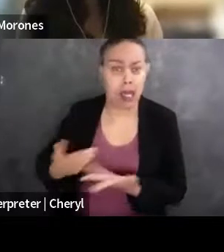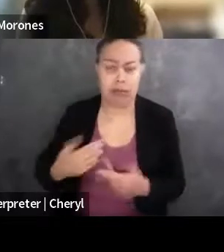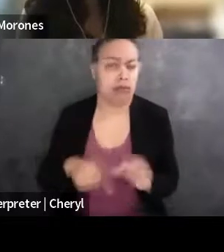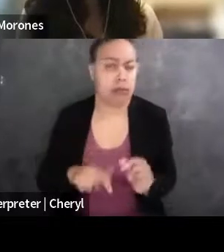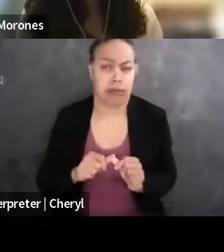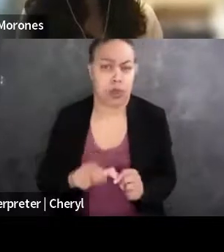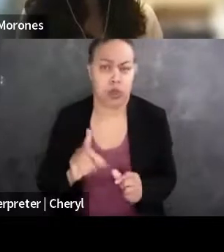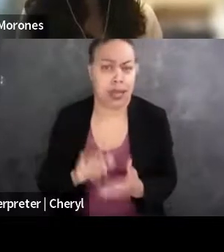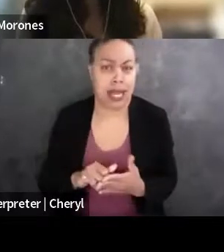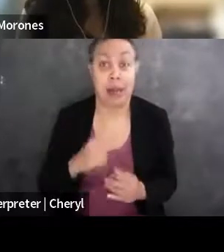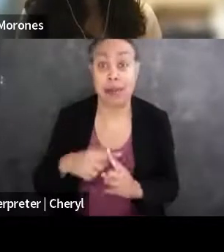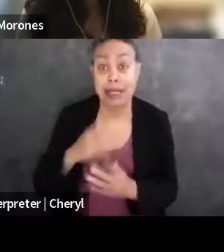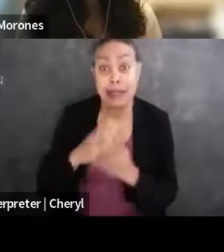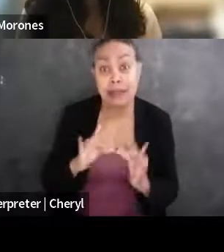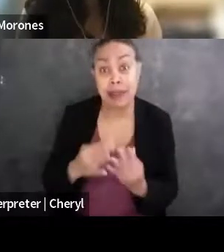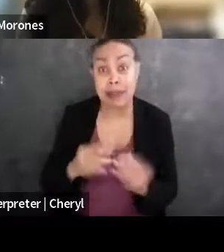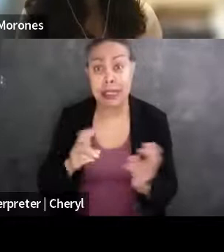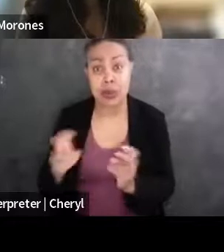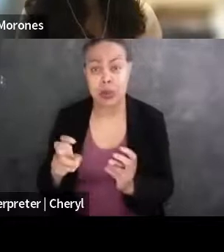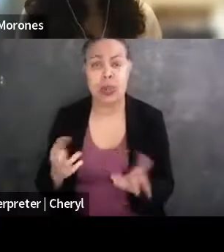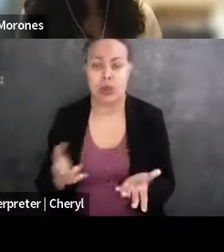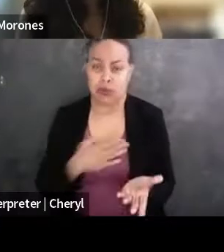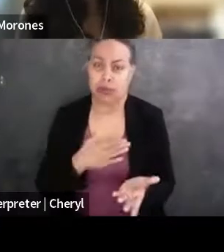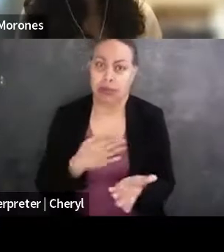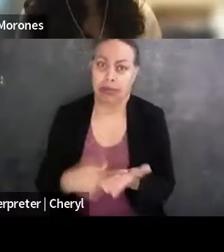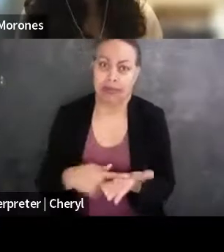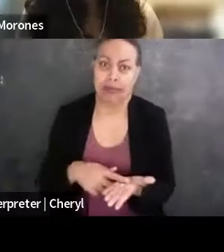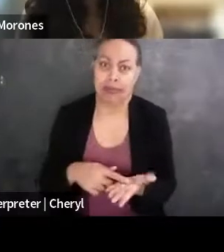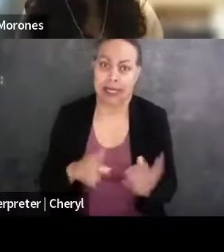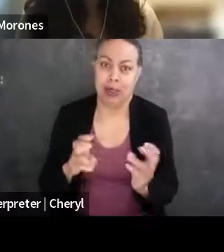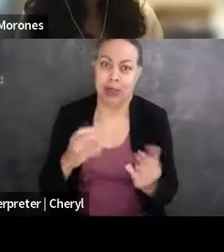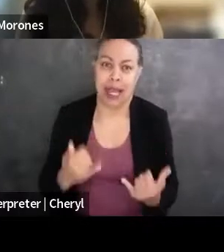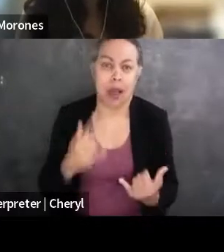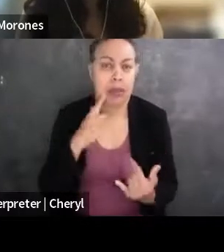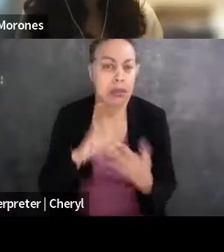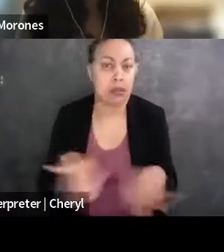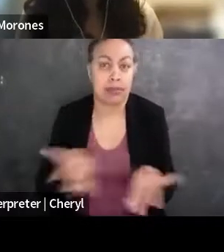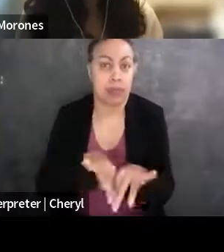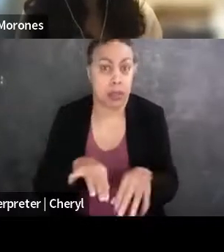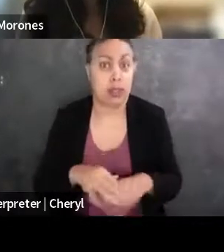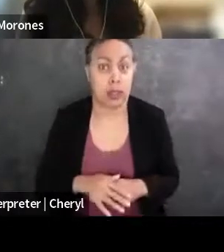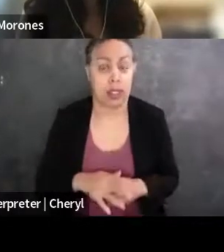some family considerations. So I'm glad we're talking about it 'cause I think it's huge and I think it, especially in the public interest space,